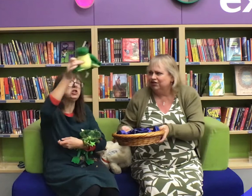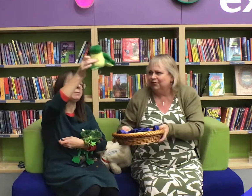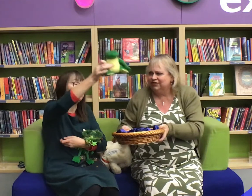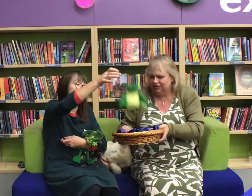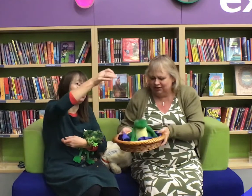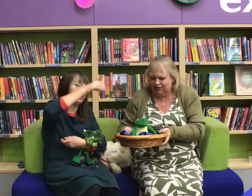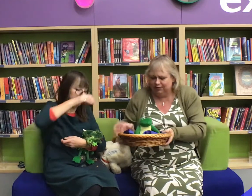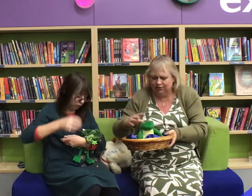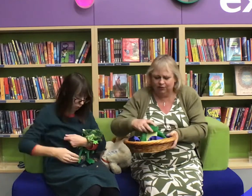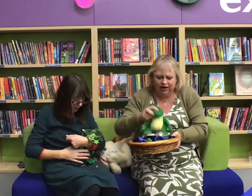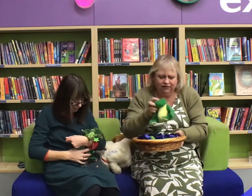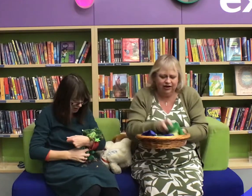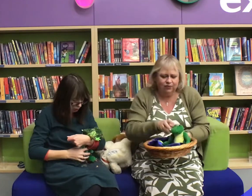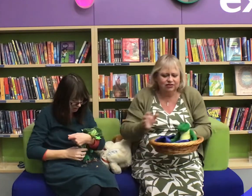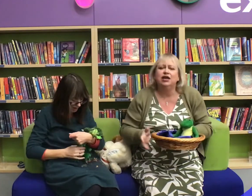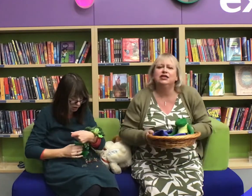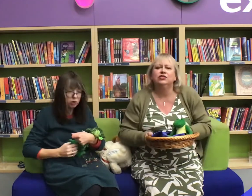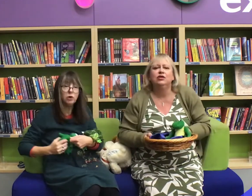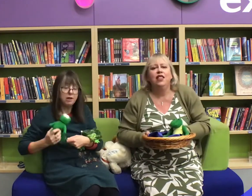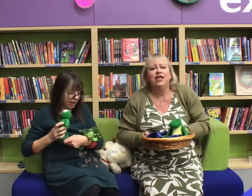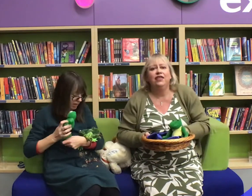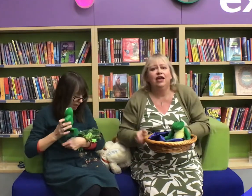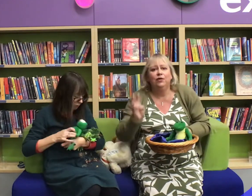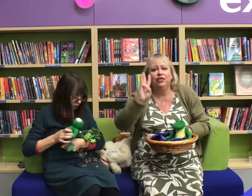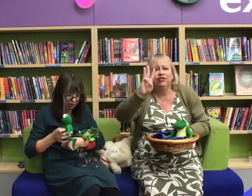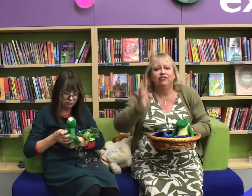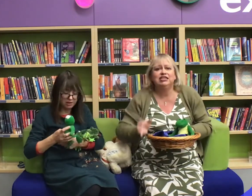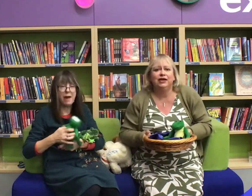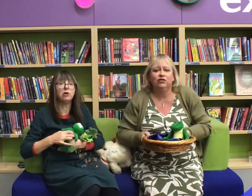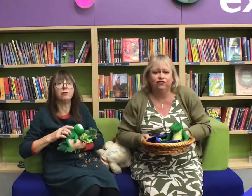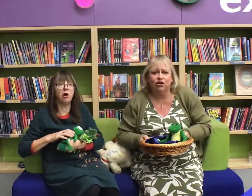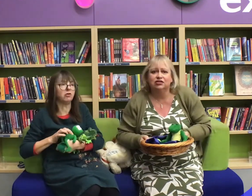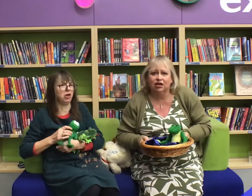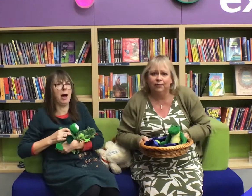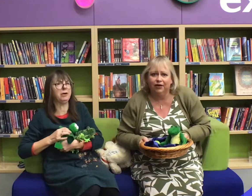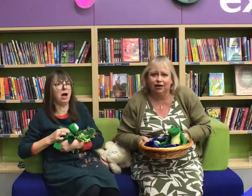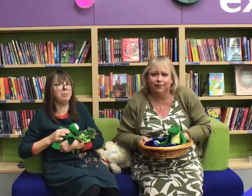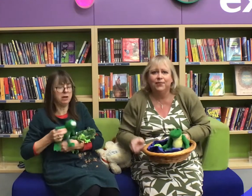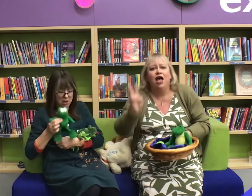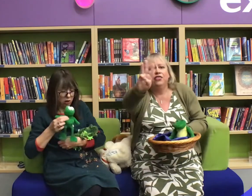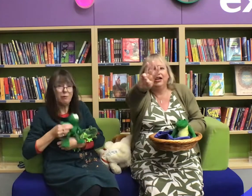One jumped into the pool where it was nice and cool then there were three green speckled frogs glub glub!